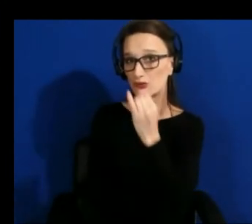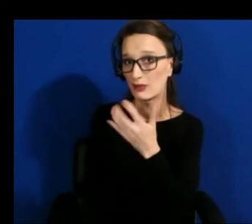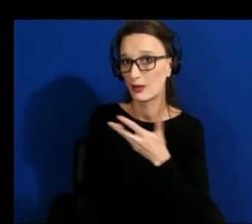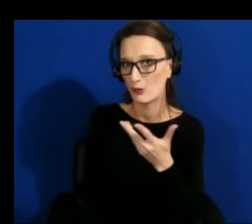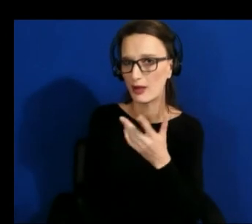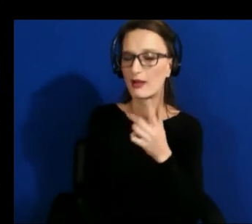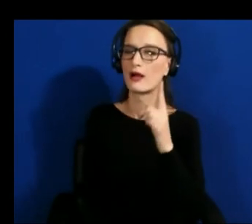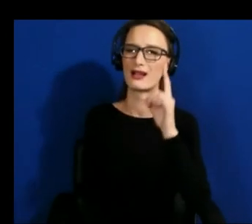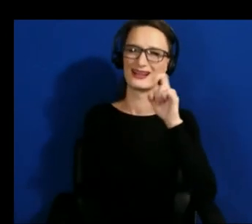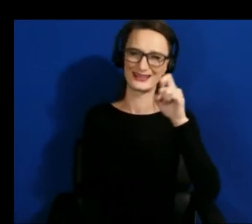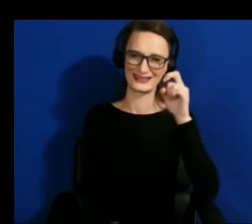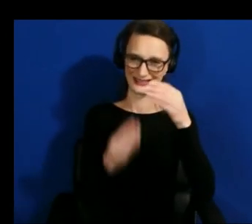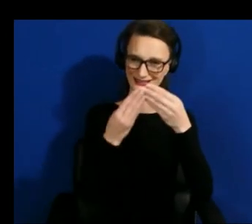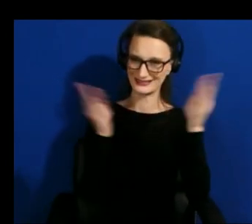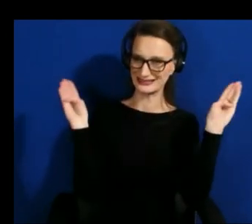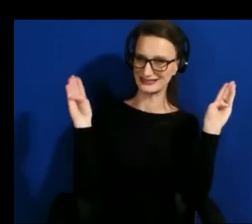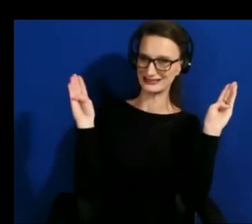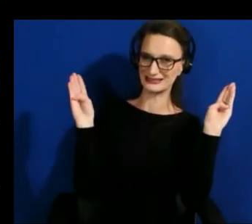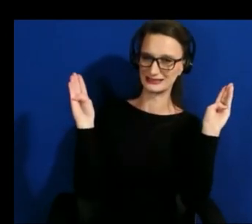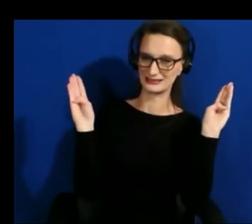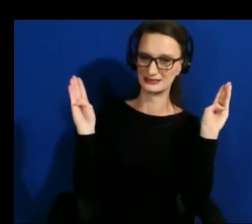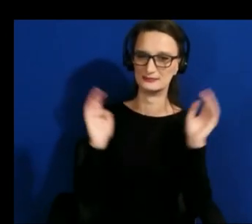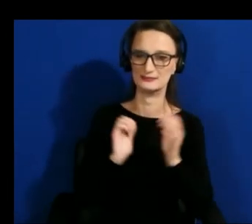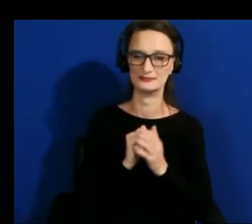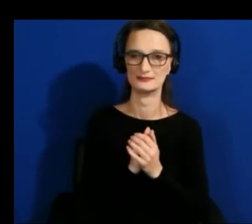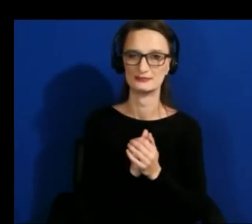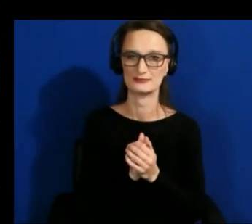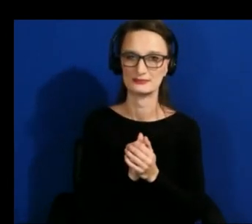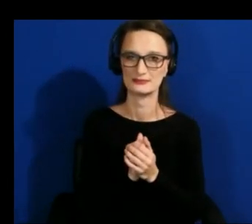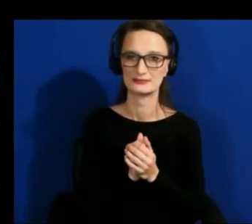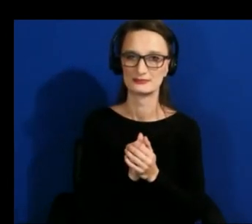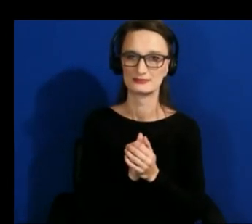kind of more frustrating experiences i've had talking to people is that you know